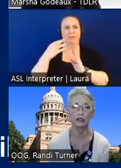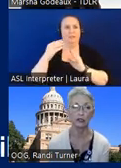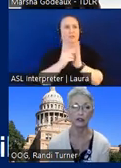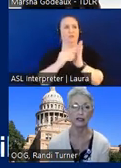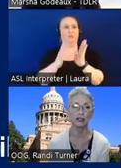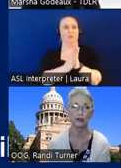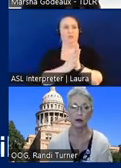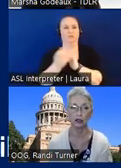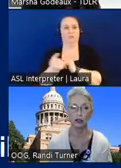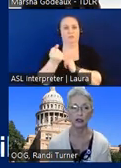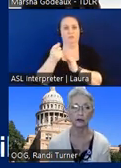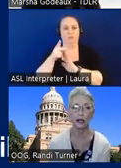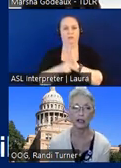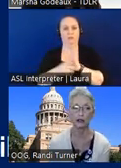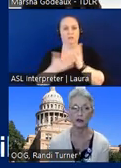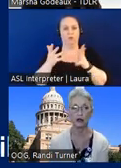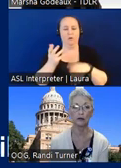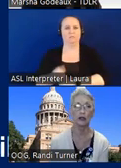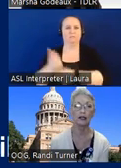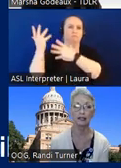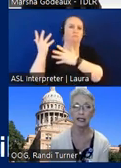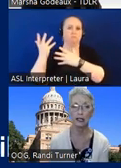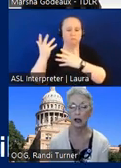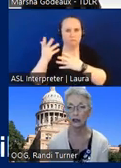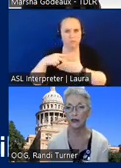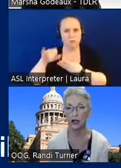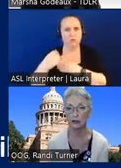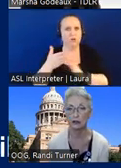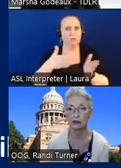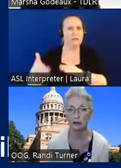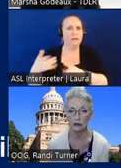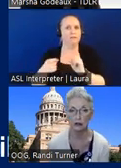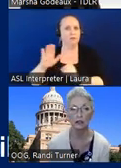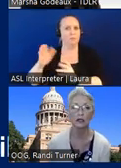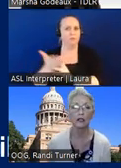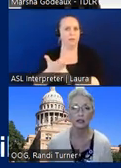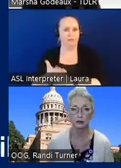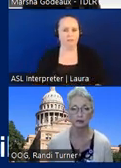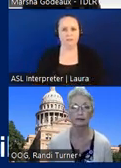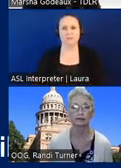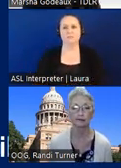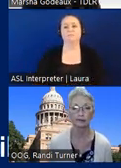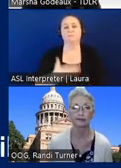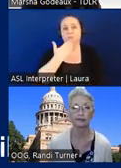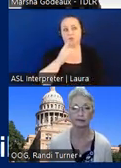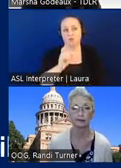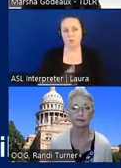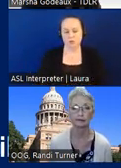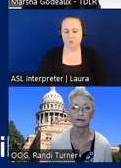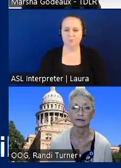associated project plans from tdlr's files that's a good question so if you see that